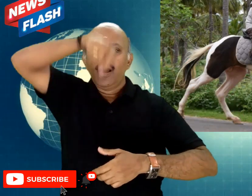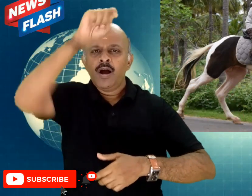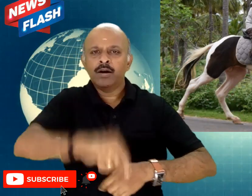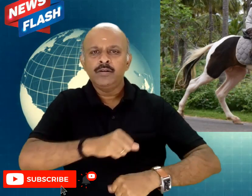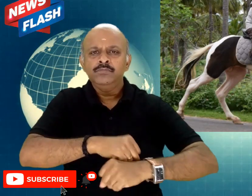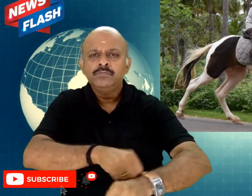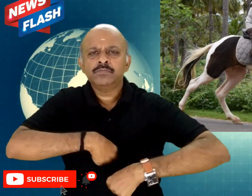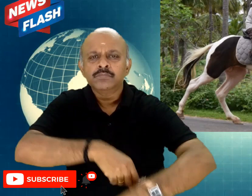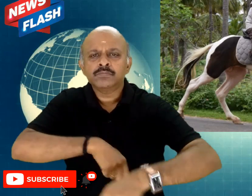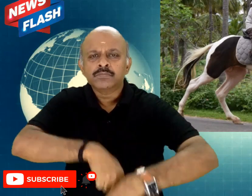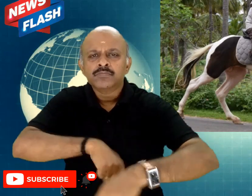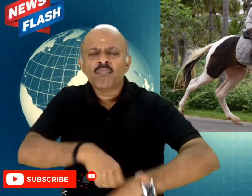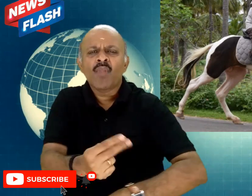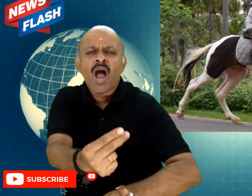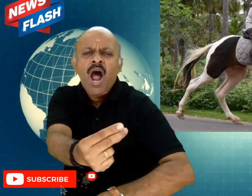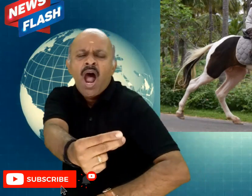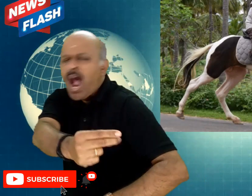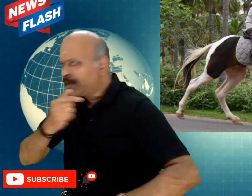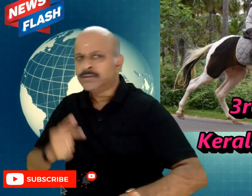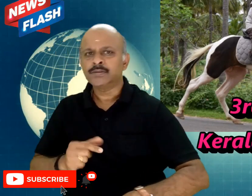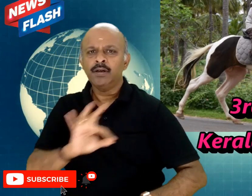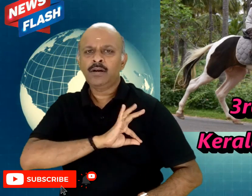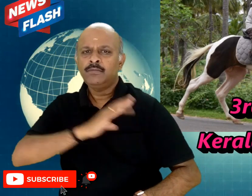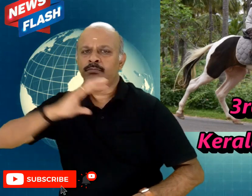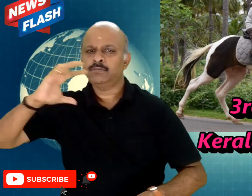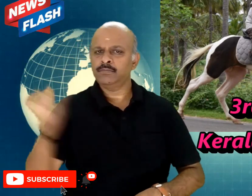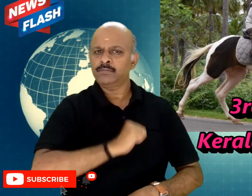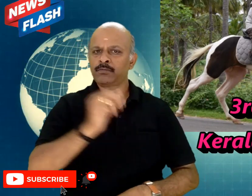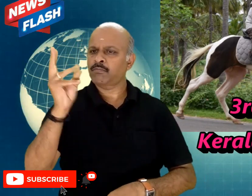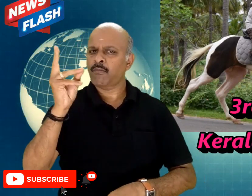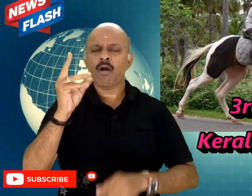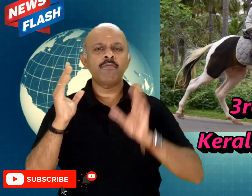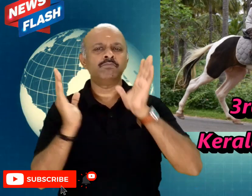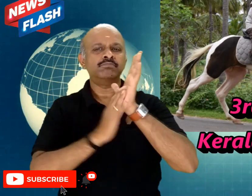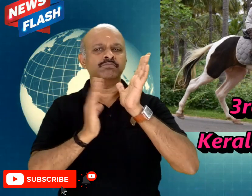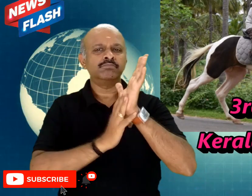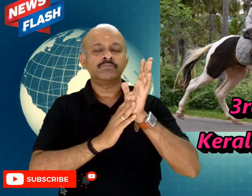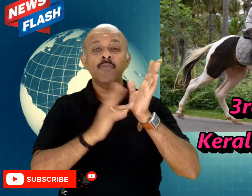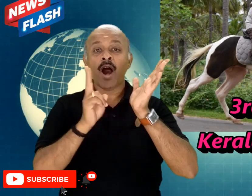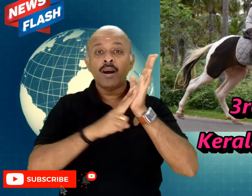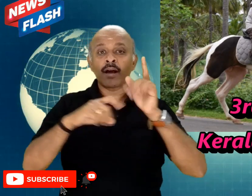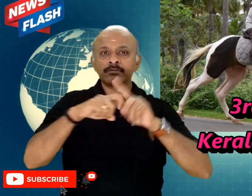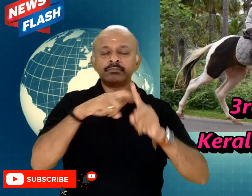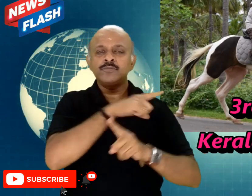and out of 100s of horses contested it